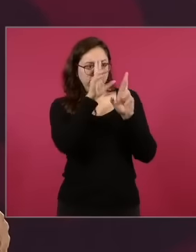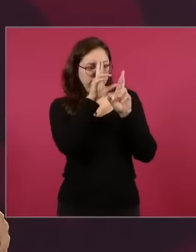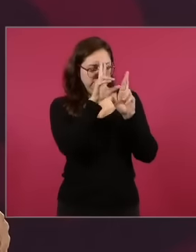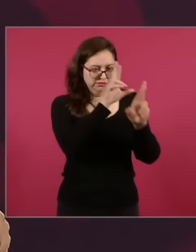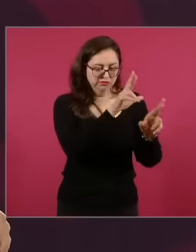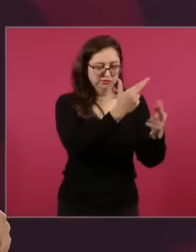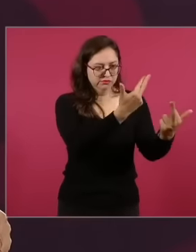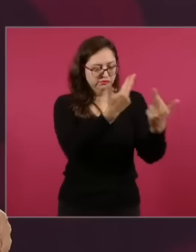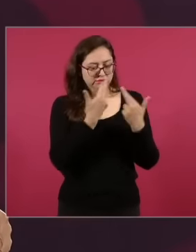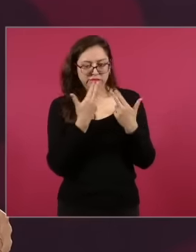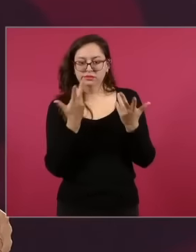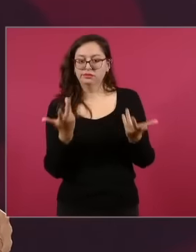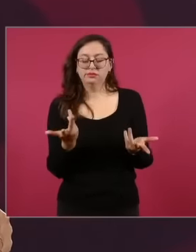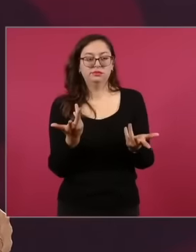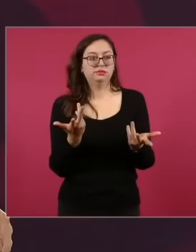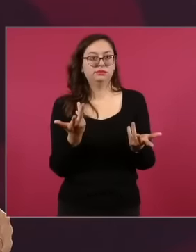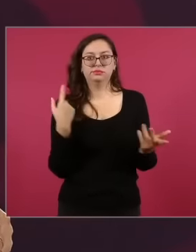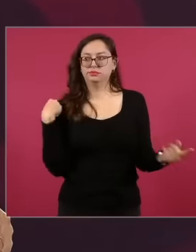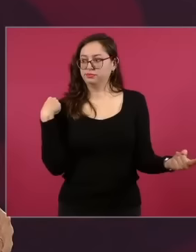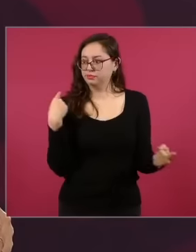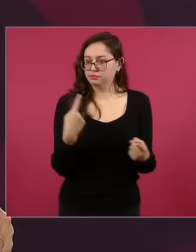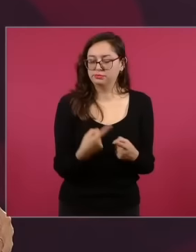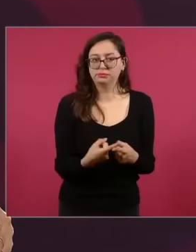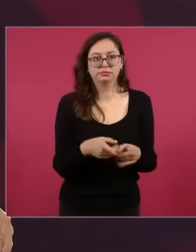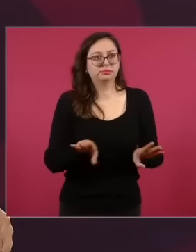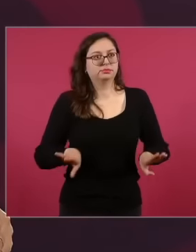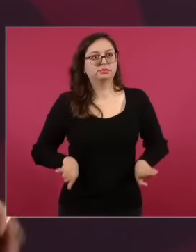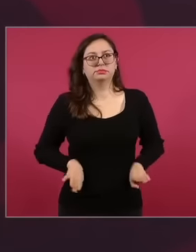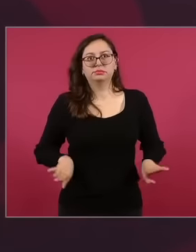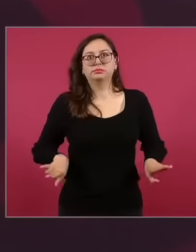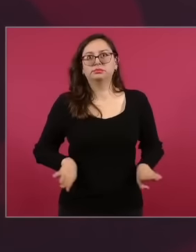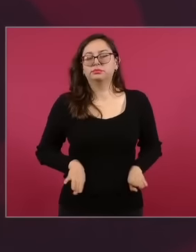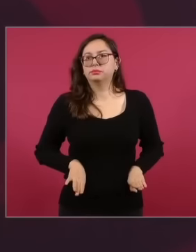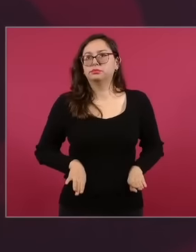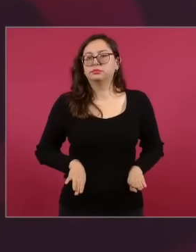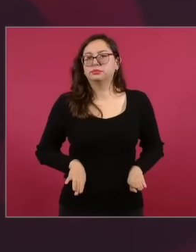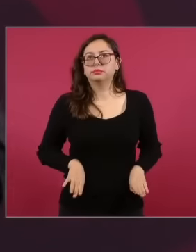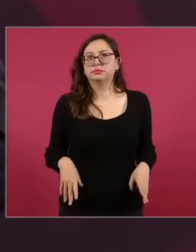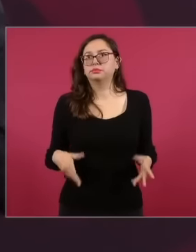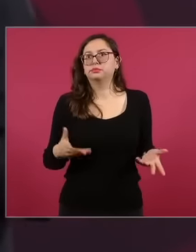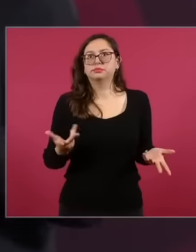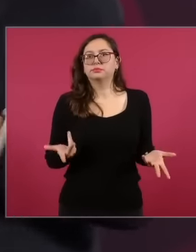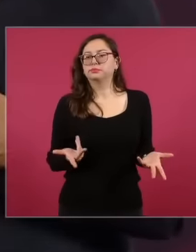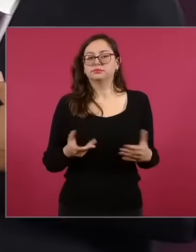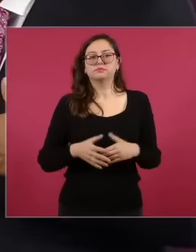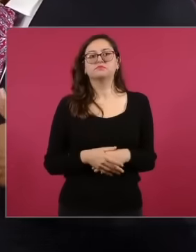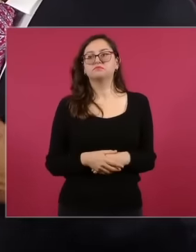agent of good feelings